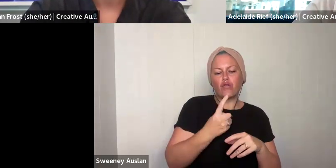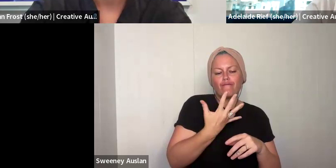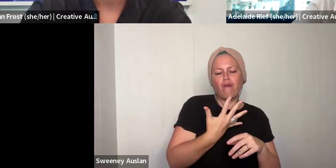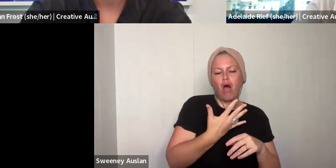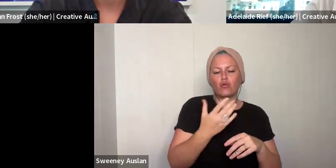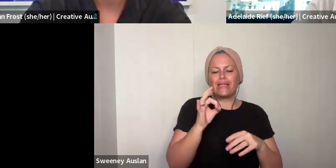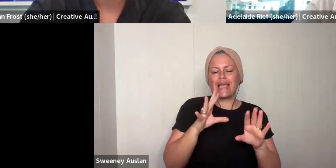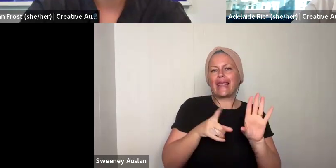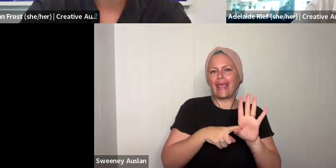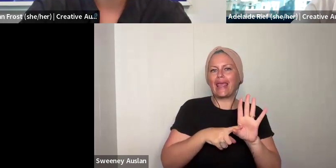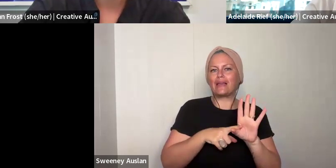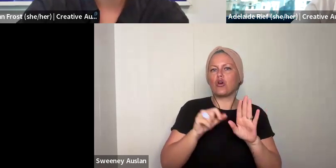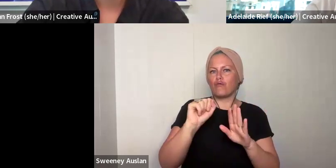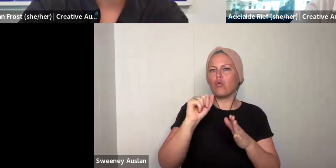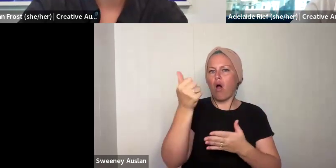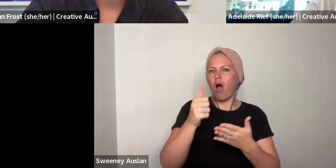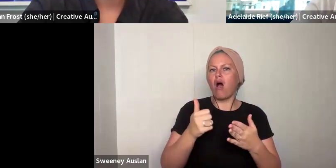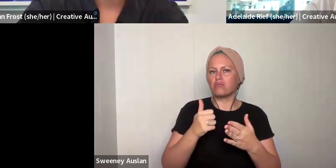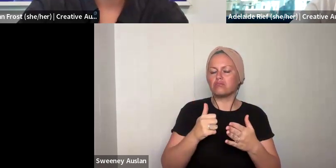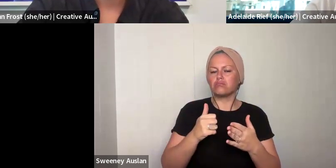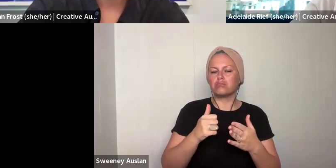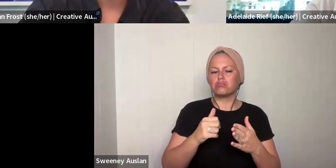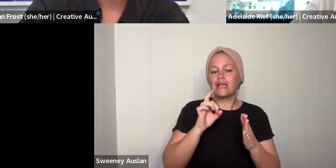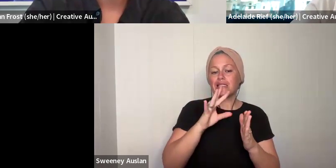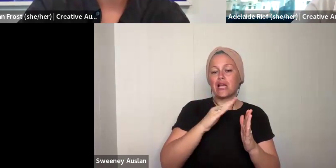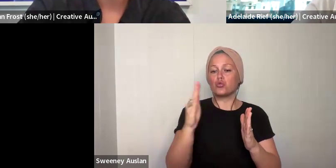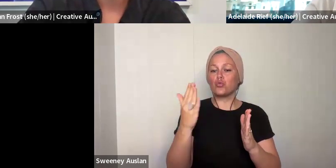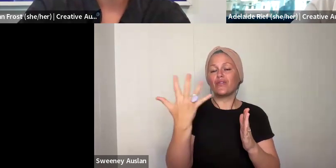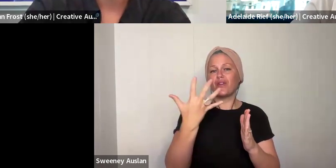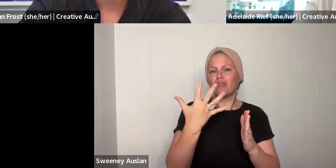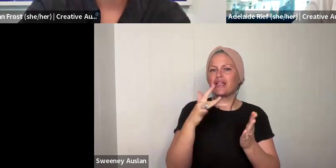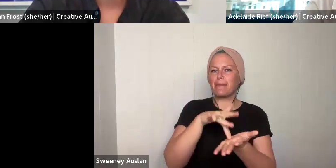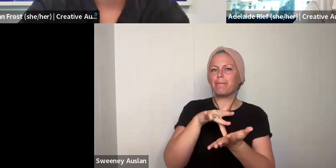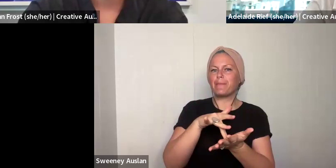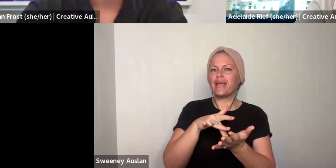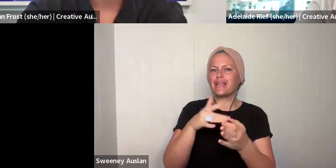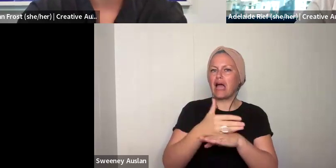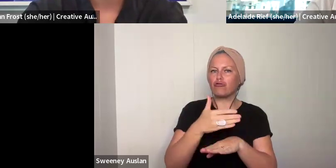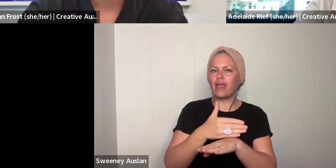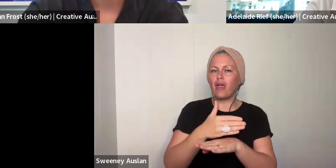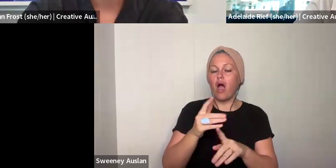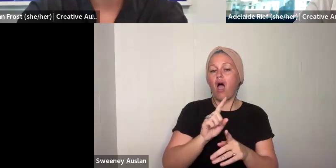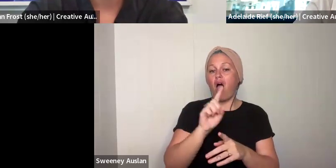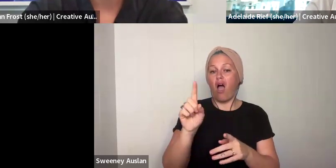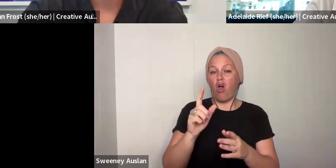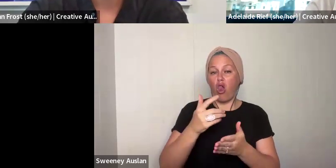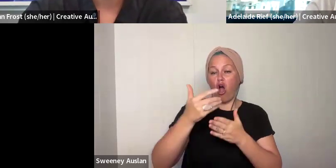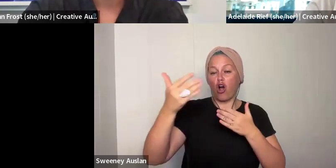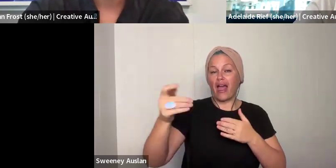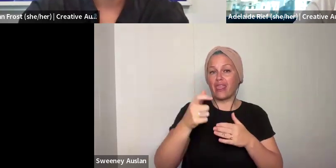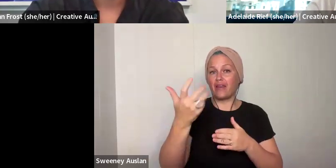career is probably in the first 5 to 10 years of your practice. 10 to sort of 15 years is probably midcareer,